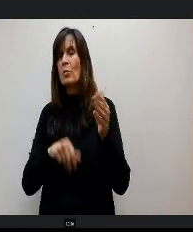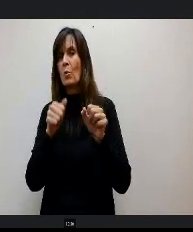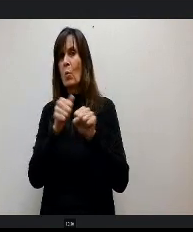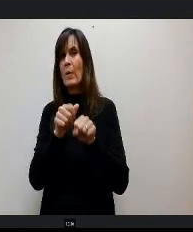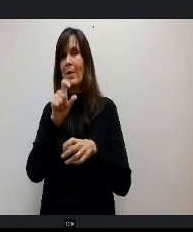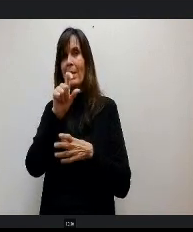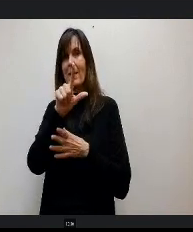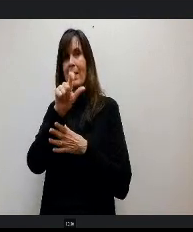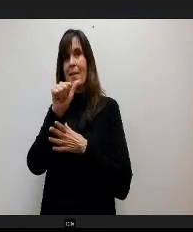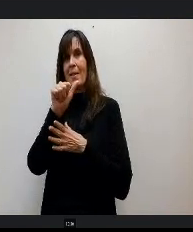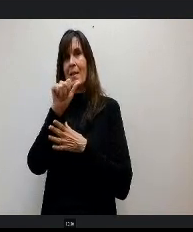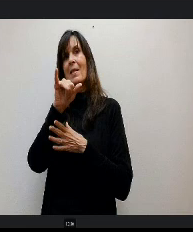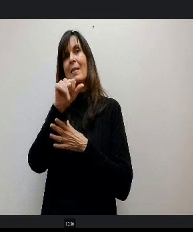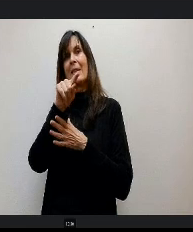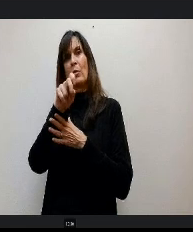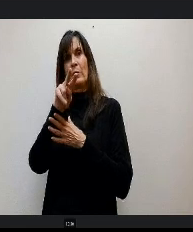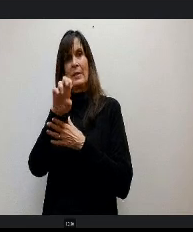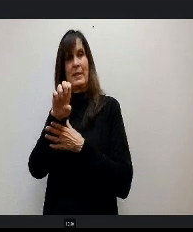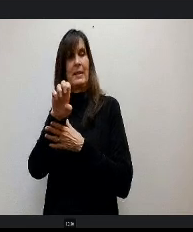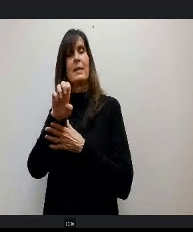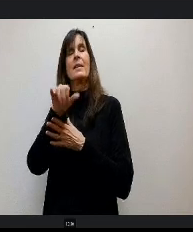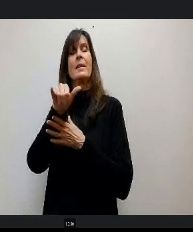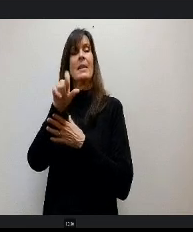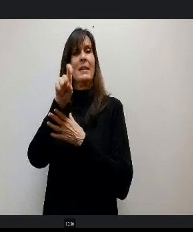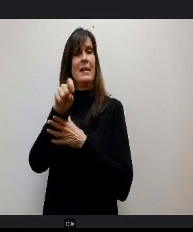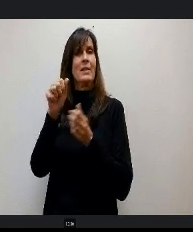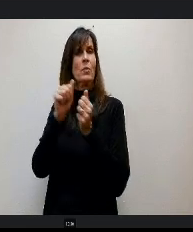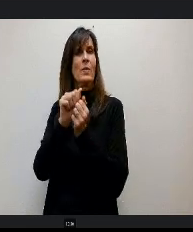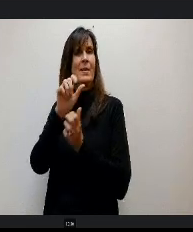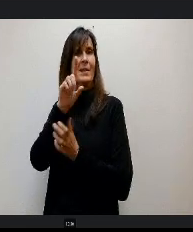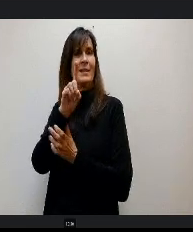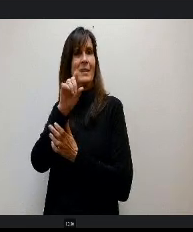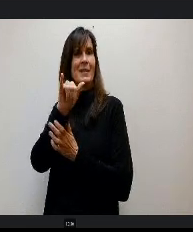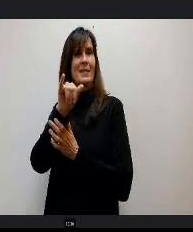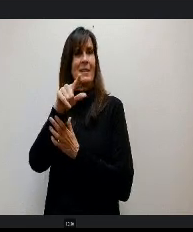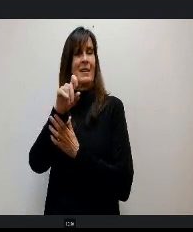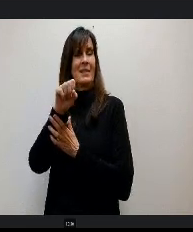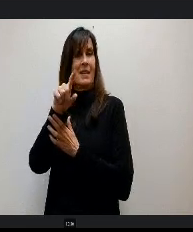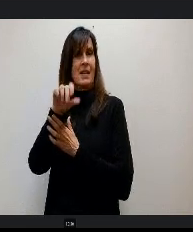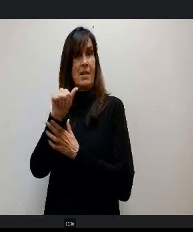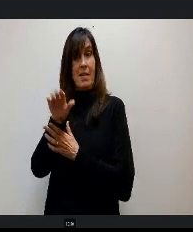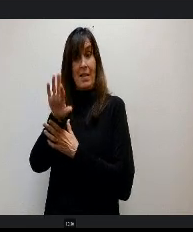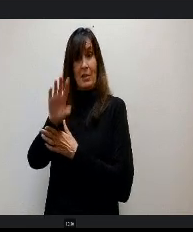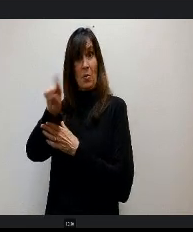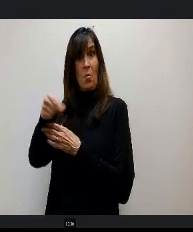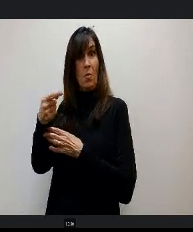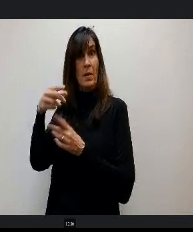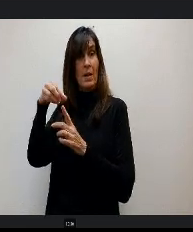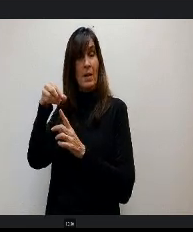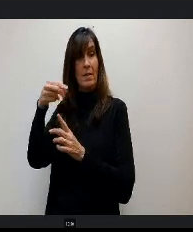students with dyslexia. Aspen Valley is the only high school with a dyslexia specialist supported by the